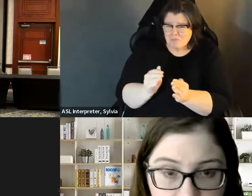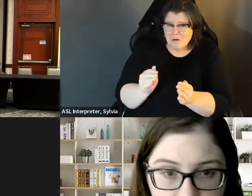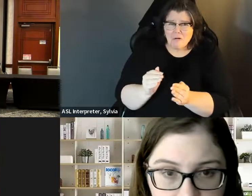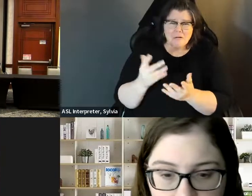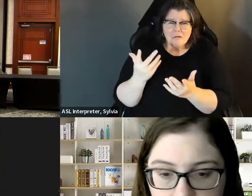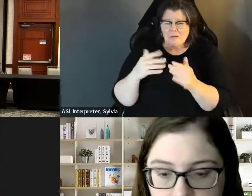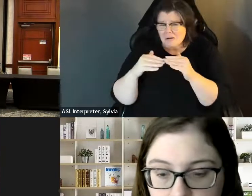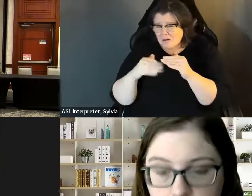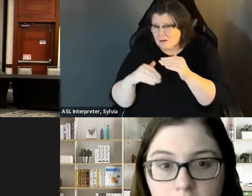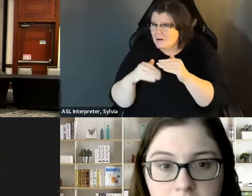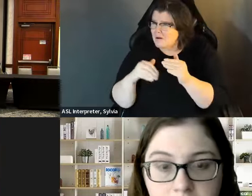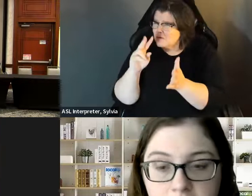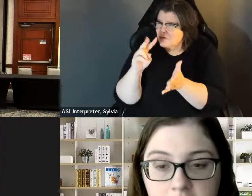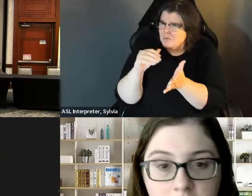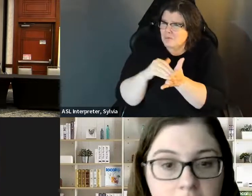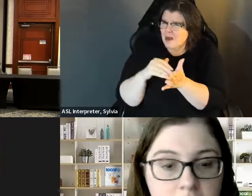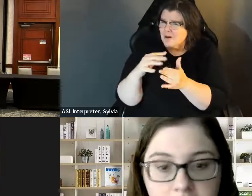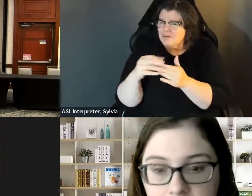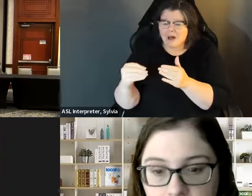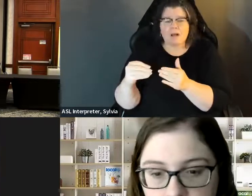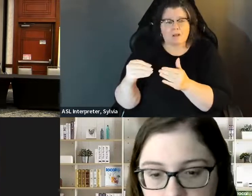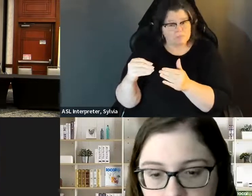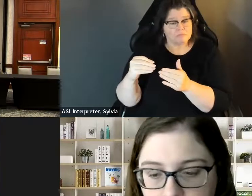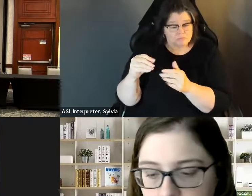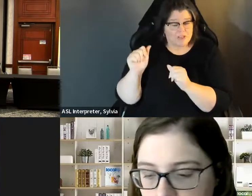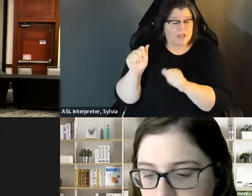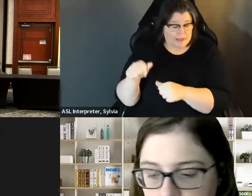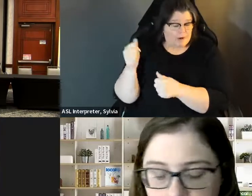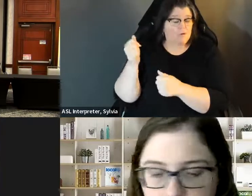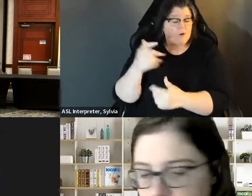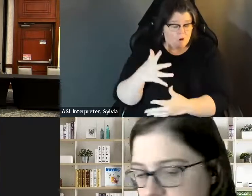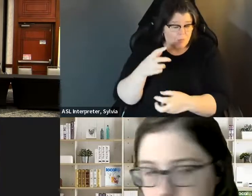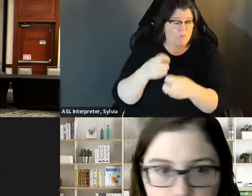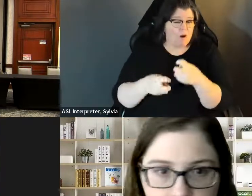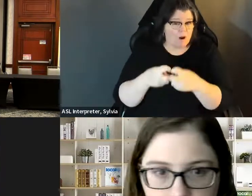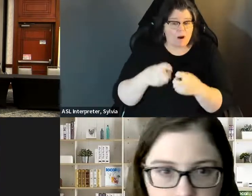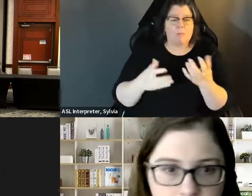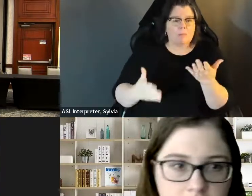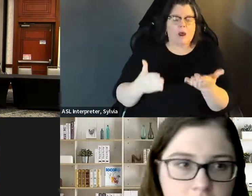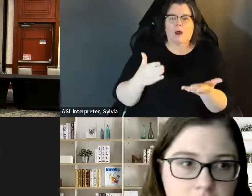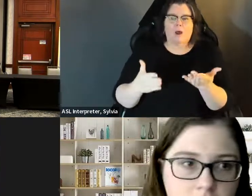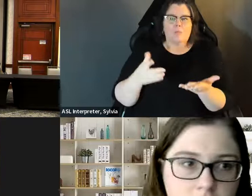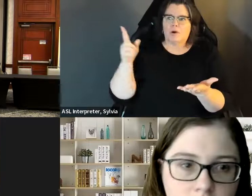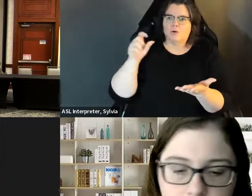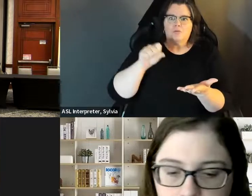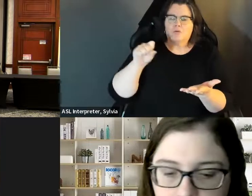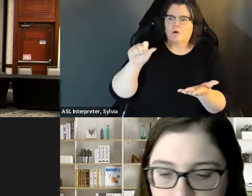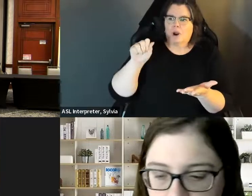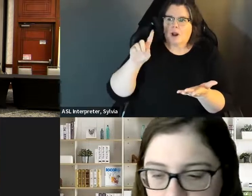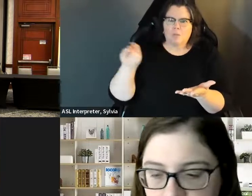security and running for office as my copanelists mentioned. Even a small salary, even though -- even if it